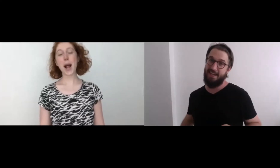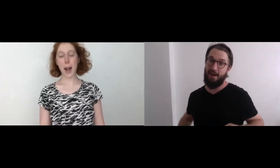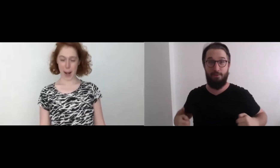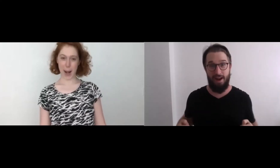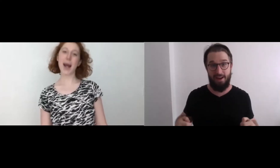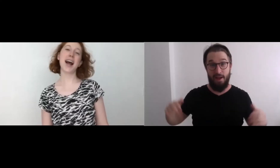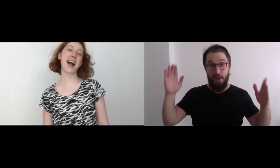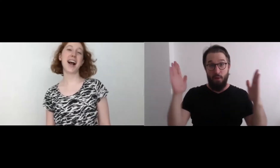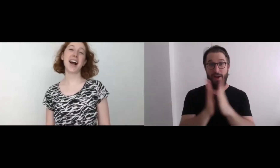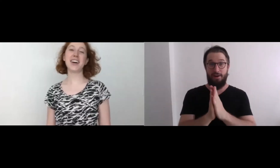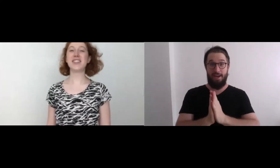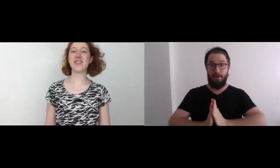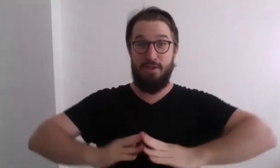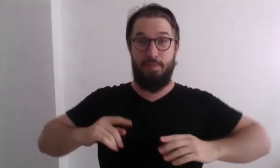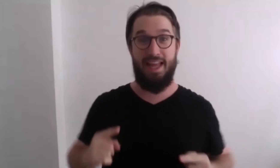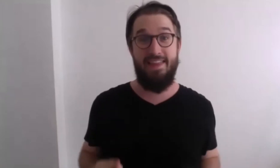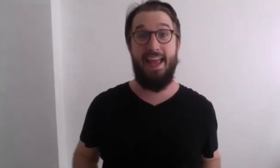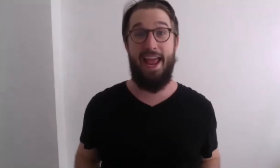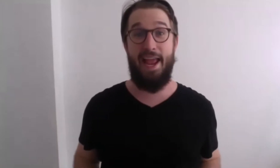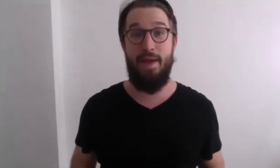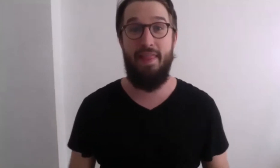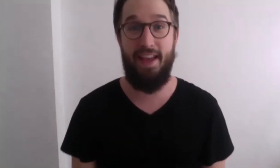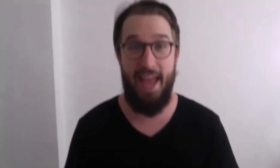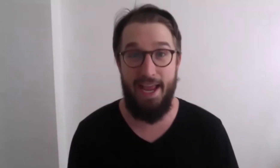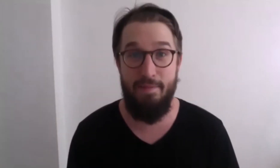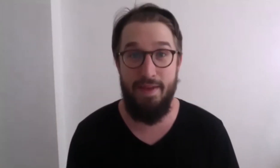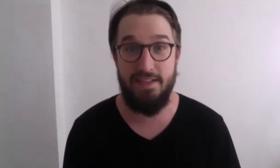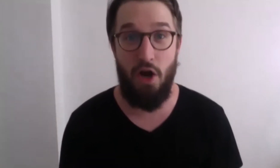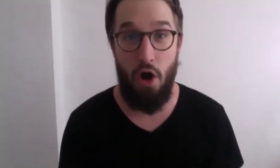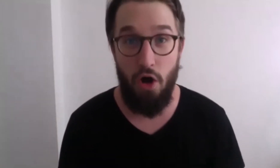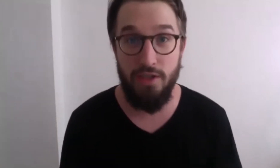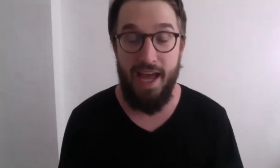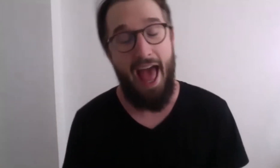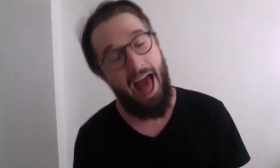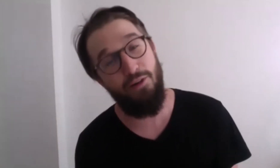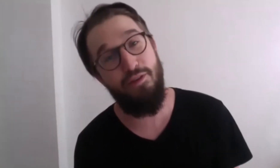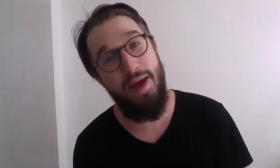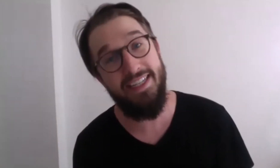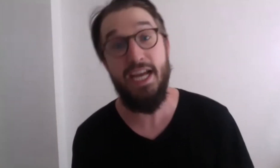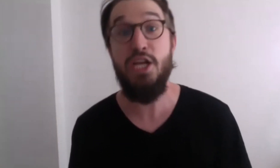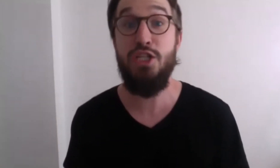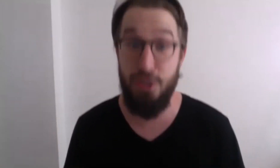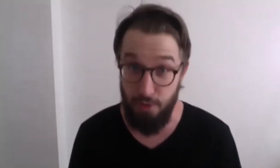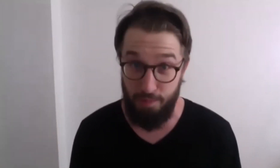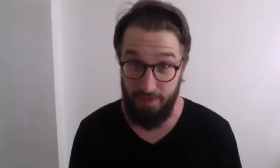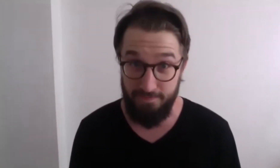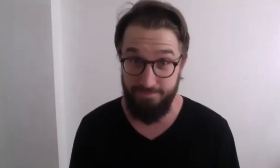Alright. We are here to play the game and the game is called: Alphabet Soup!